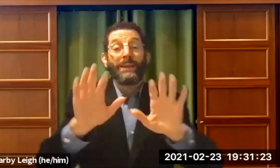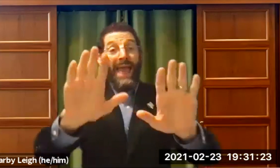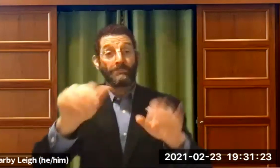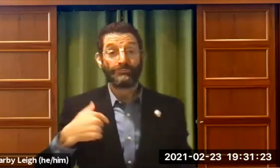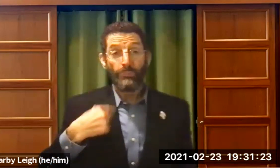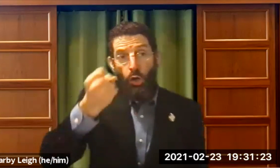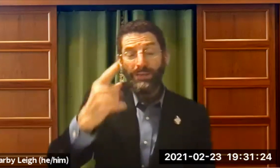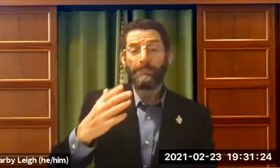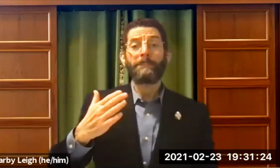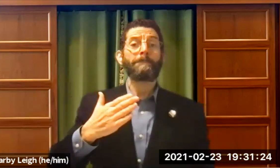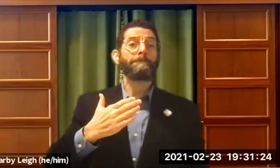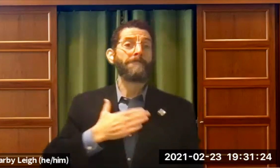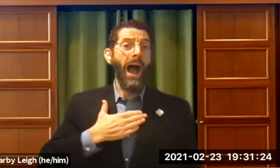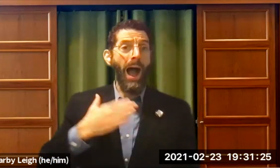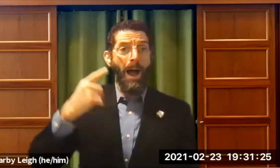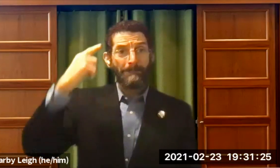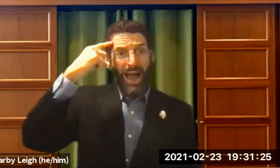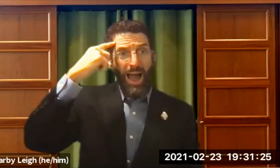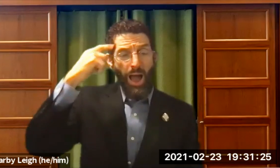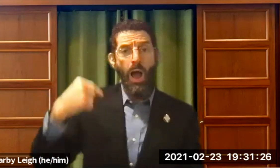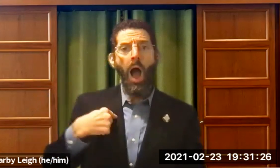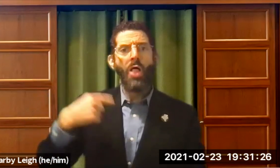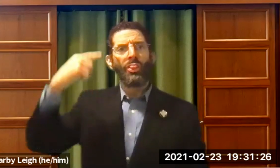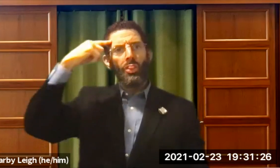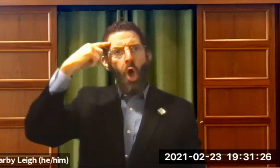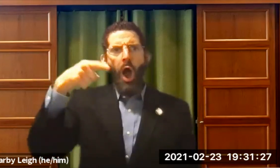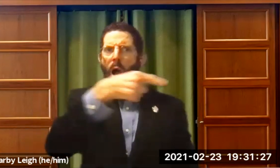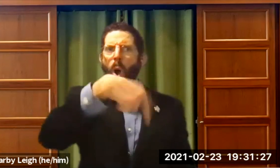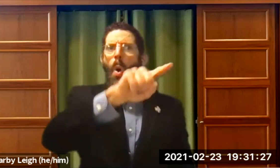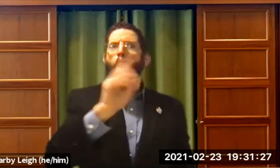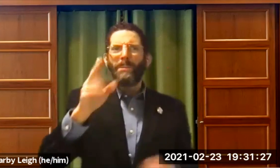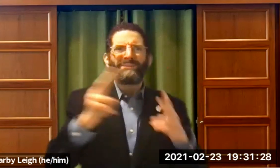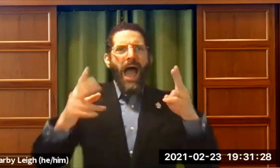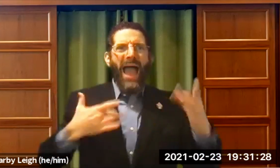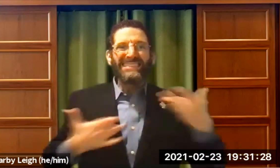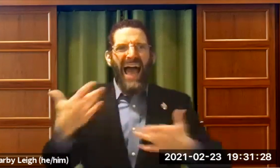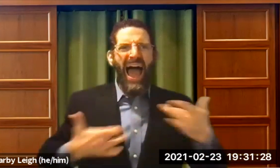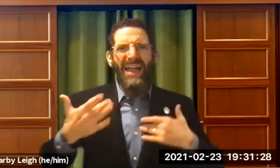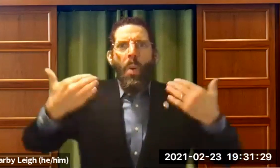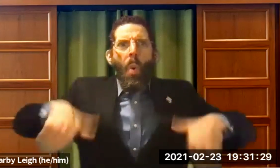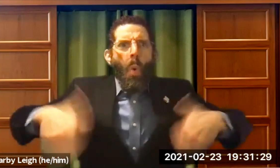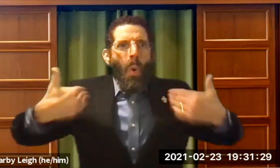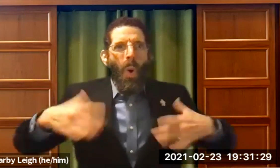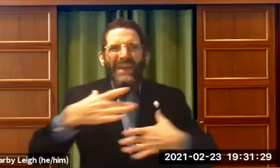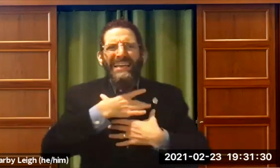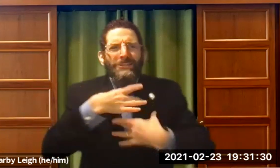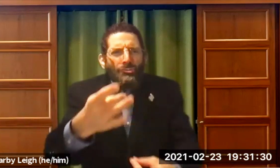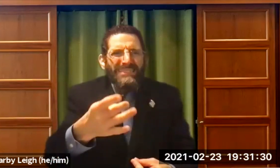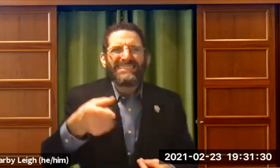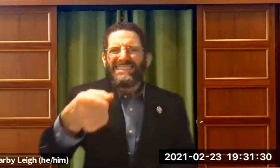I explained: Now, I want you to understand that in my mind , I thought they would be very excited.